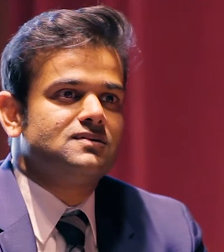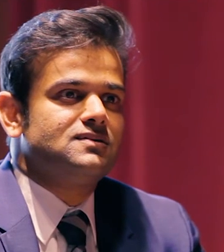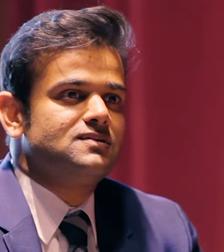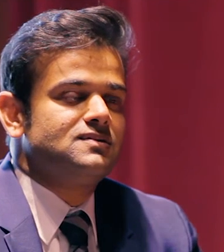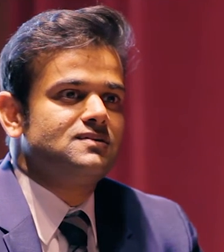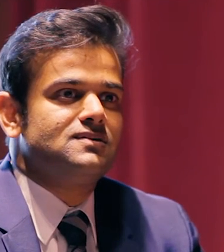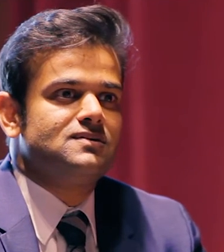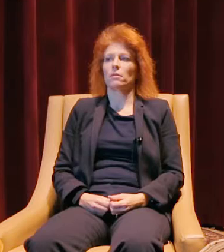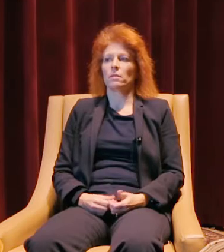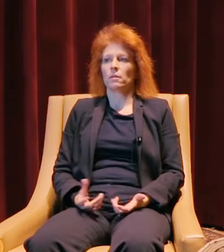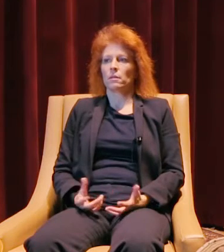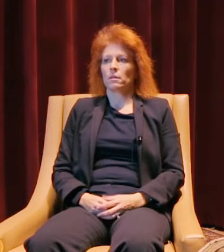How did that get built?